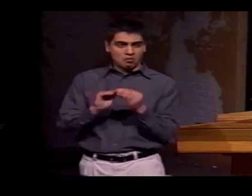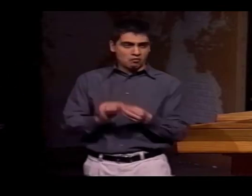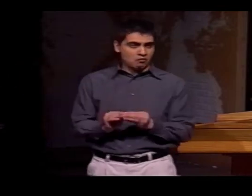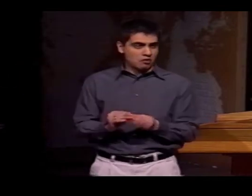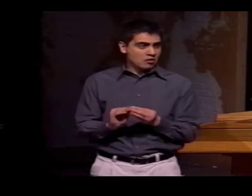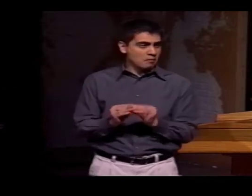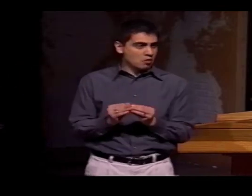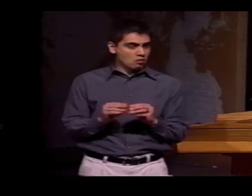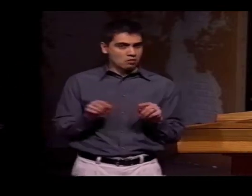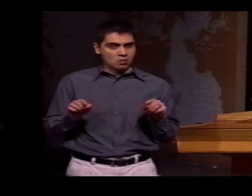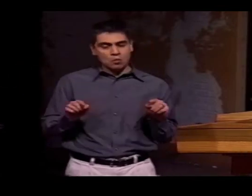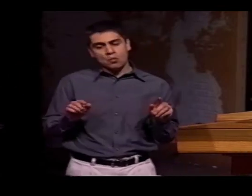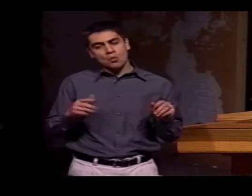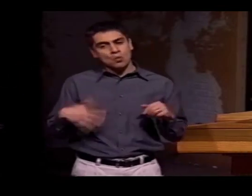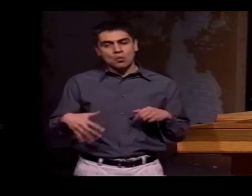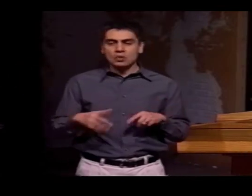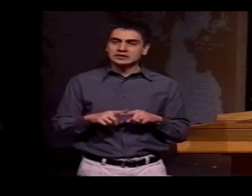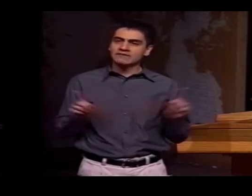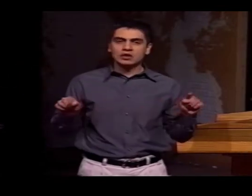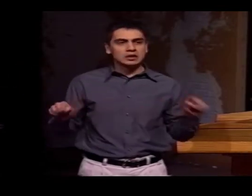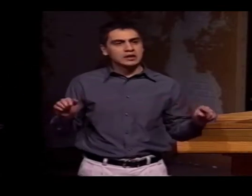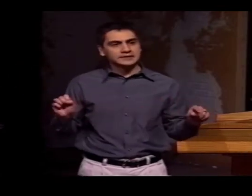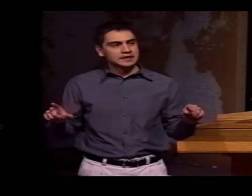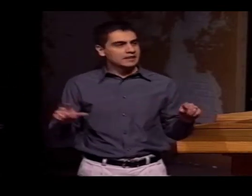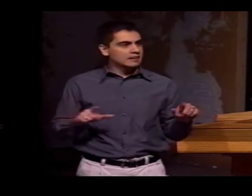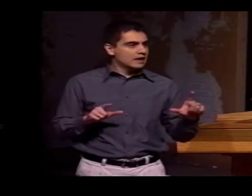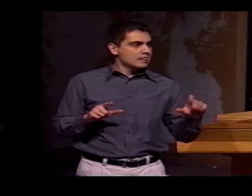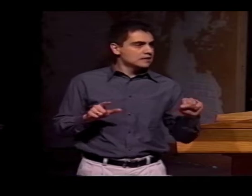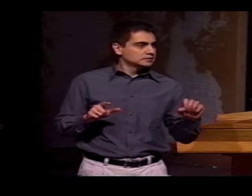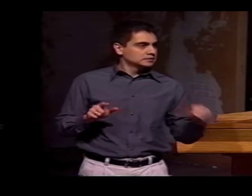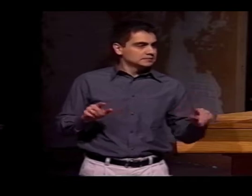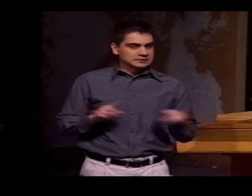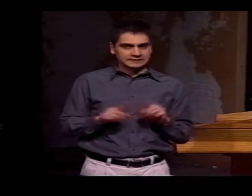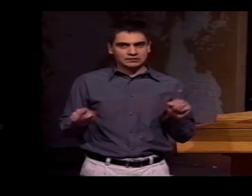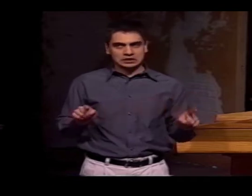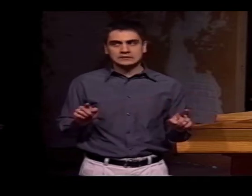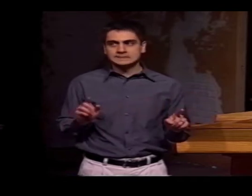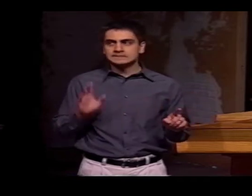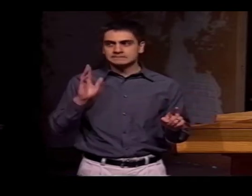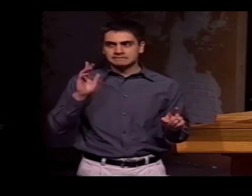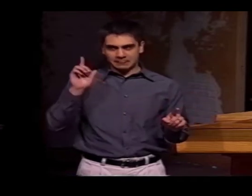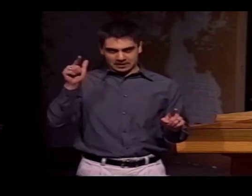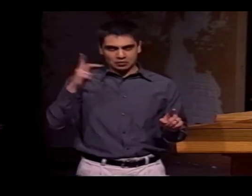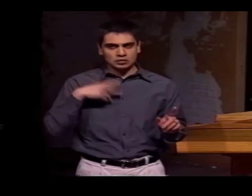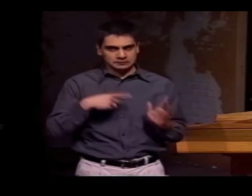WHEN IT COMES TO NUMBERS, LSM AND ASL ARE VERY DIFFERENT,